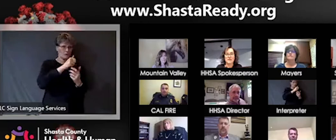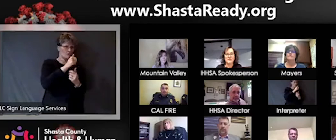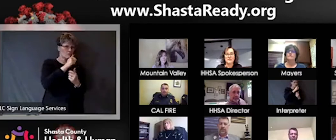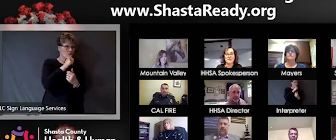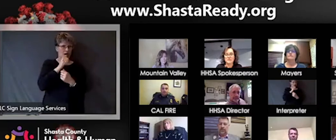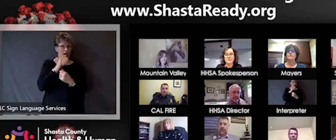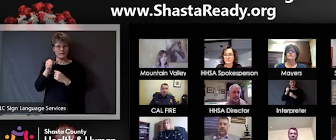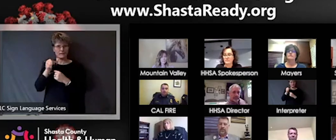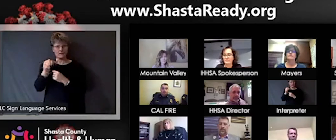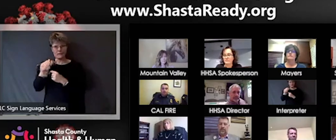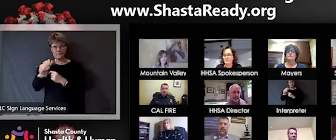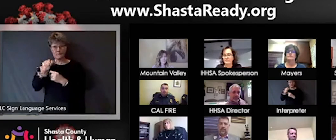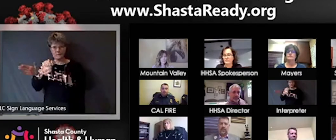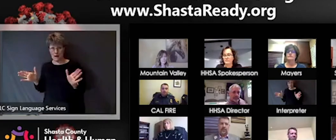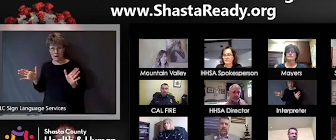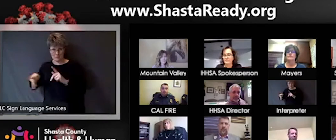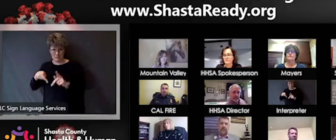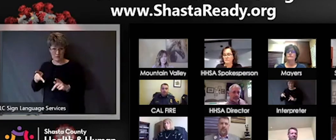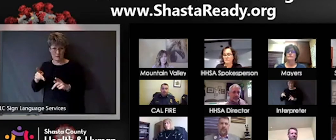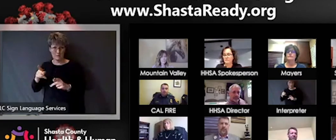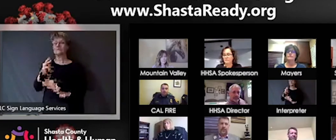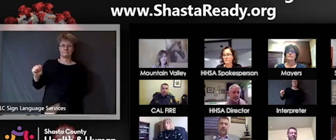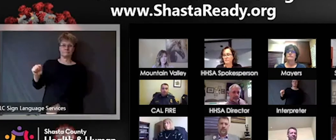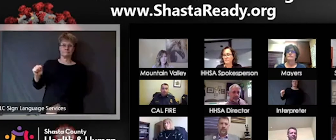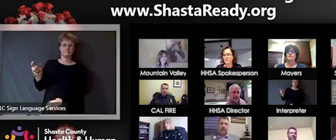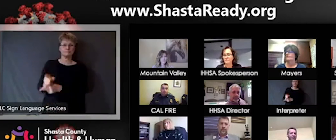that's correct. Do you have a number for the